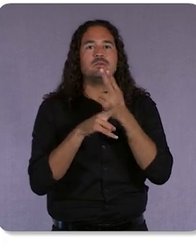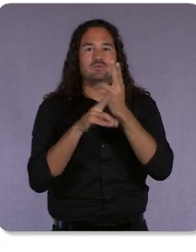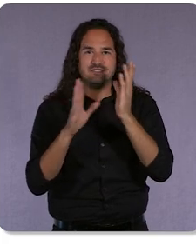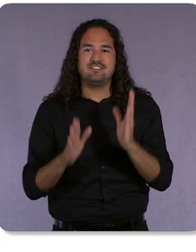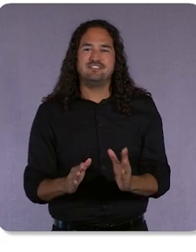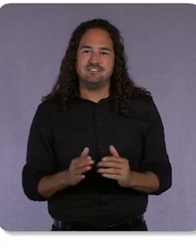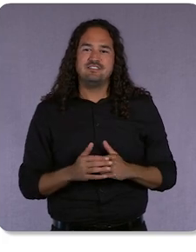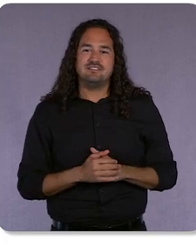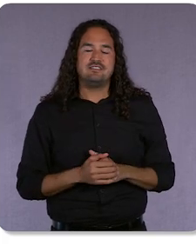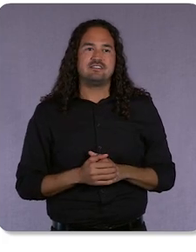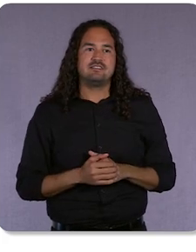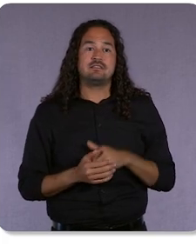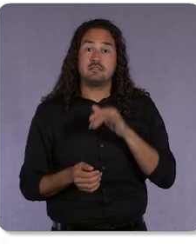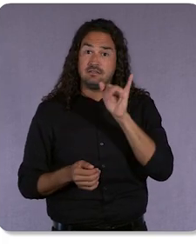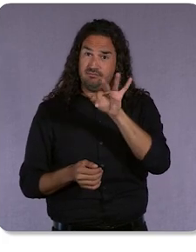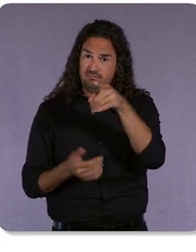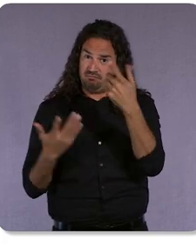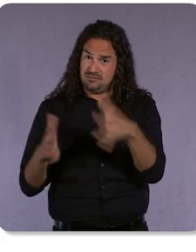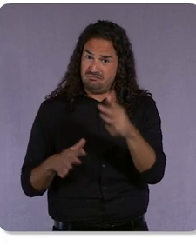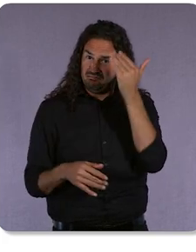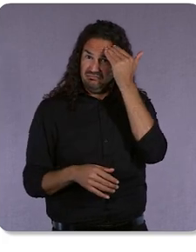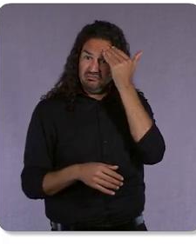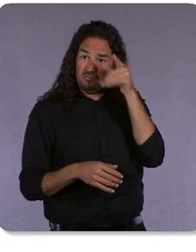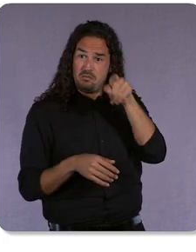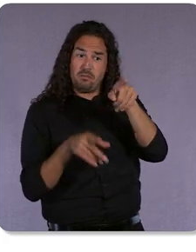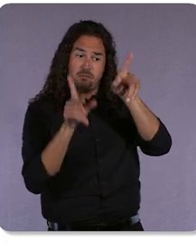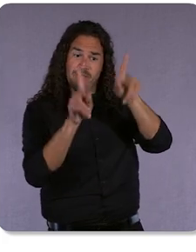If you understand what somebody wants, you can connect with them wherever they are.